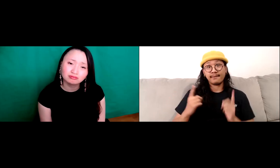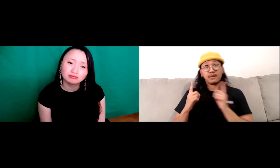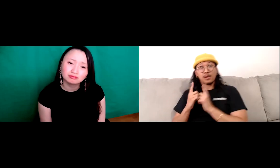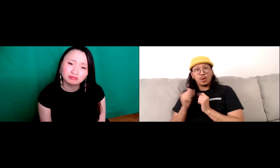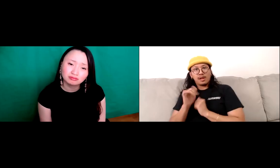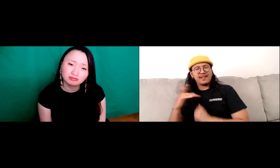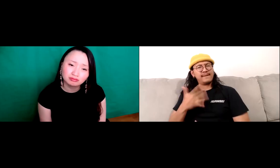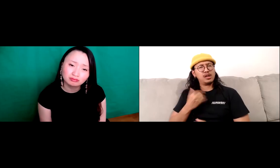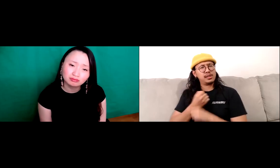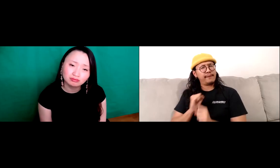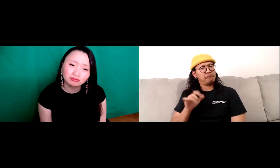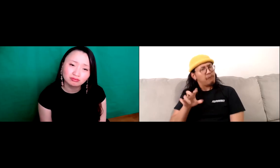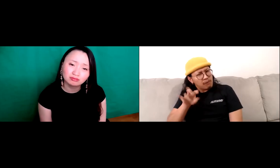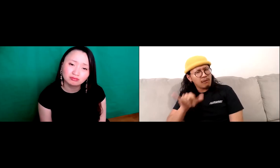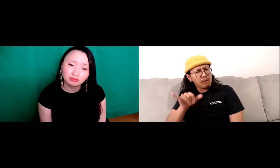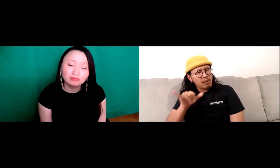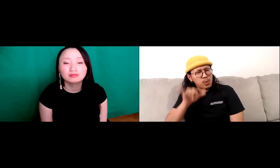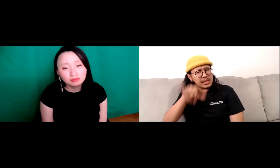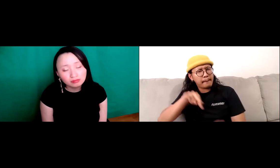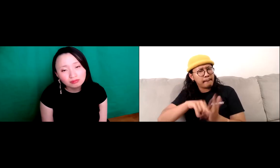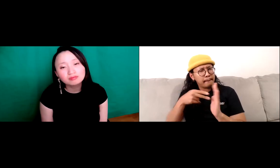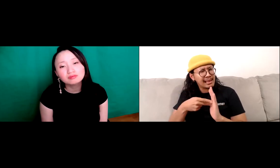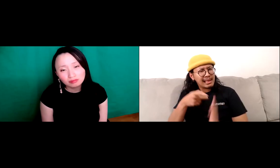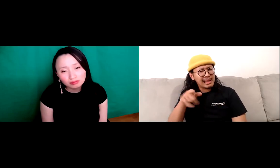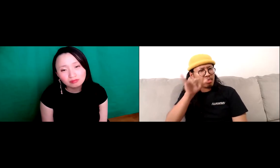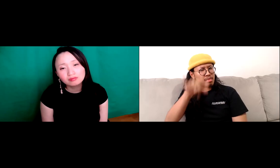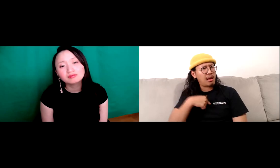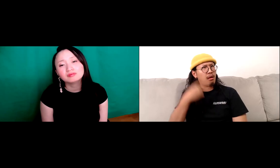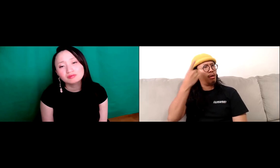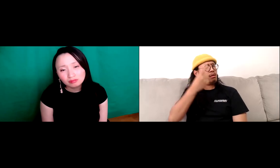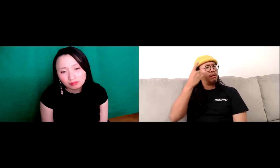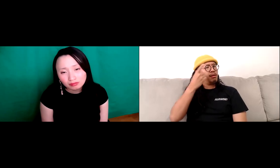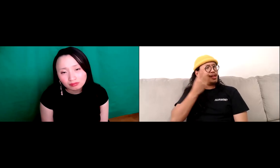I am I going to always be the only one in my always going to, what does that mean what